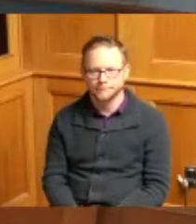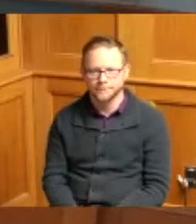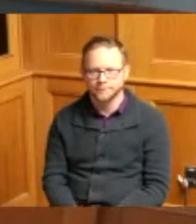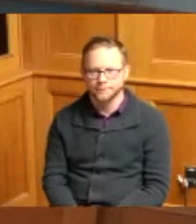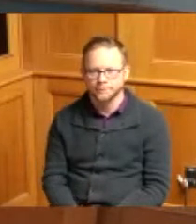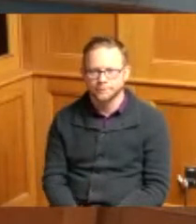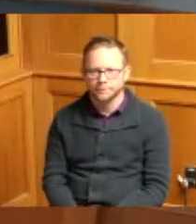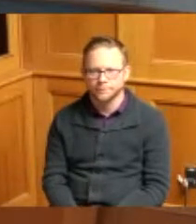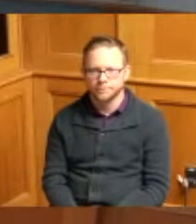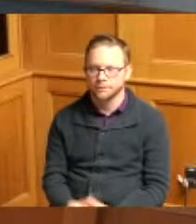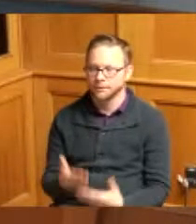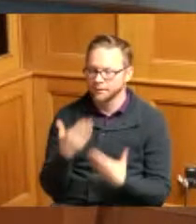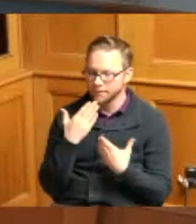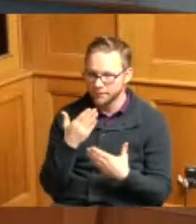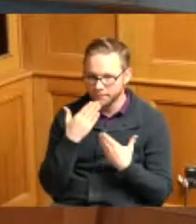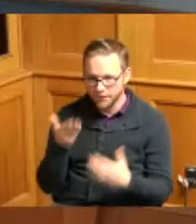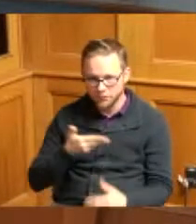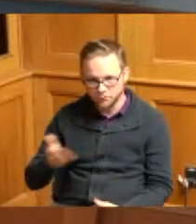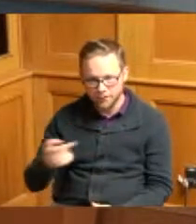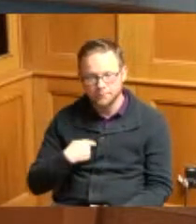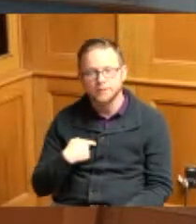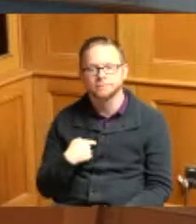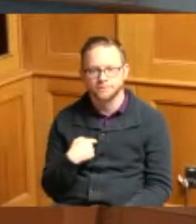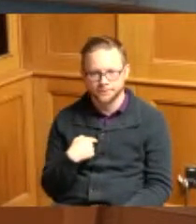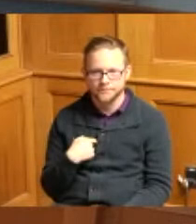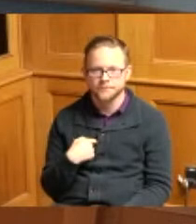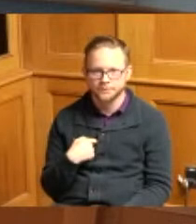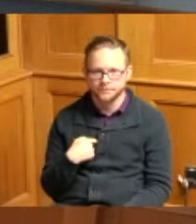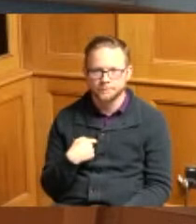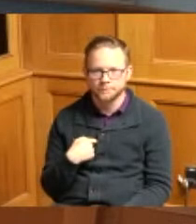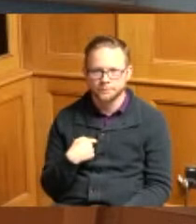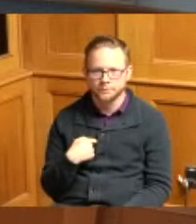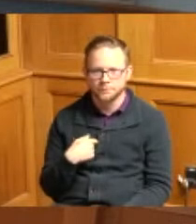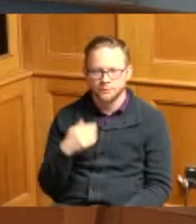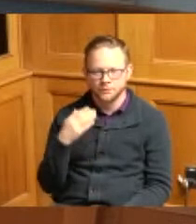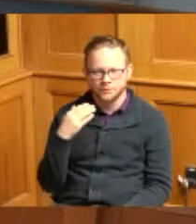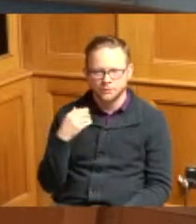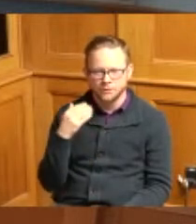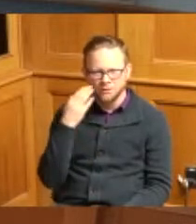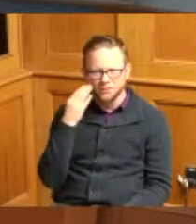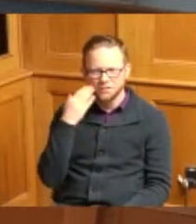well thank you for having me here you know they write things down into years